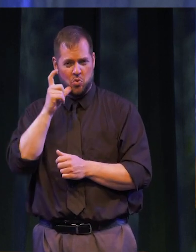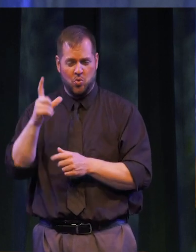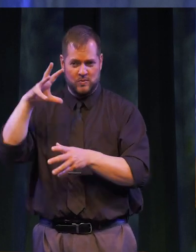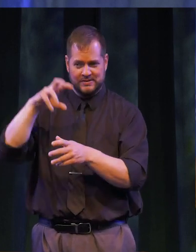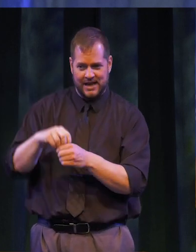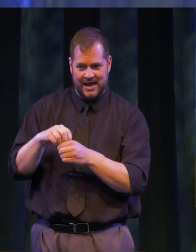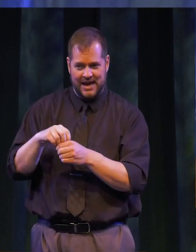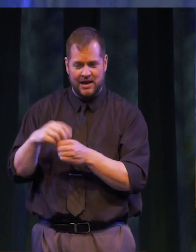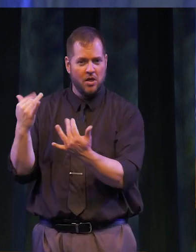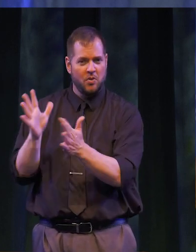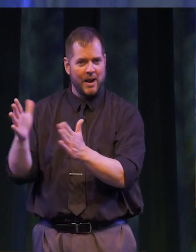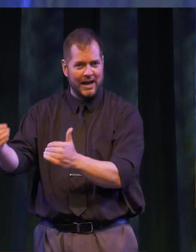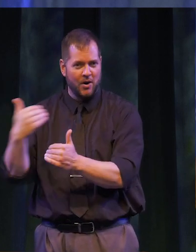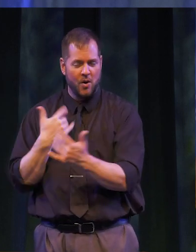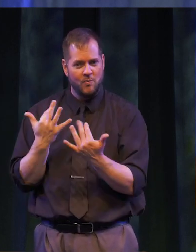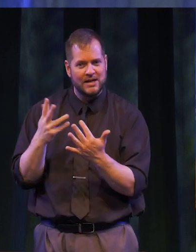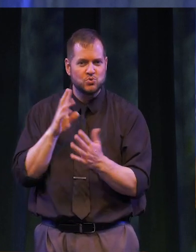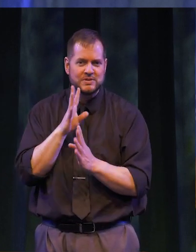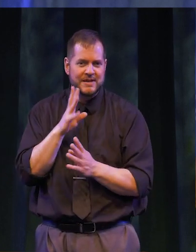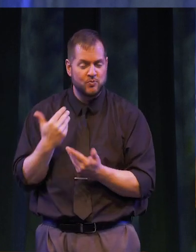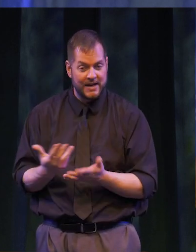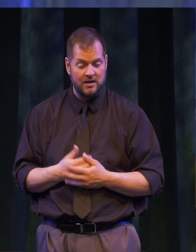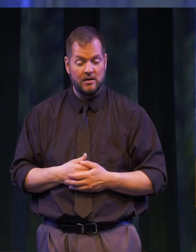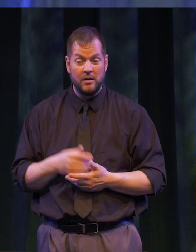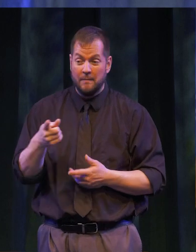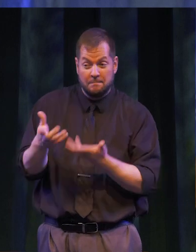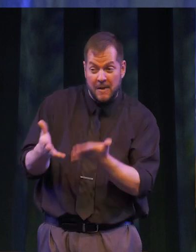the office reception area waiting to speak with me — The student could have been a